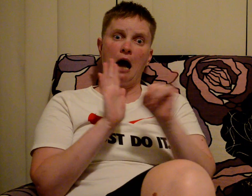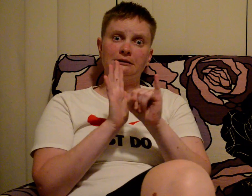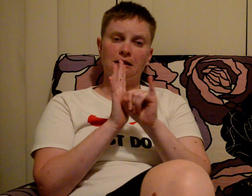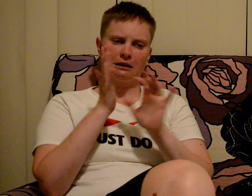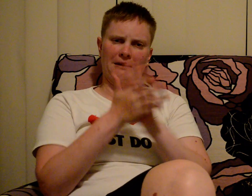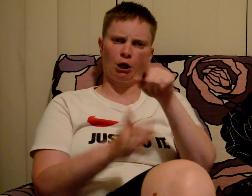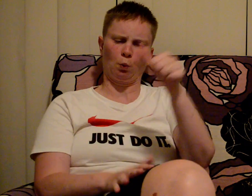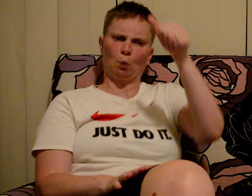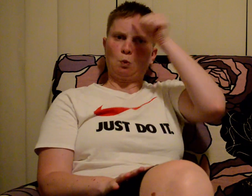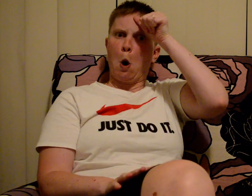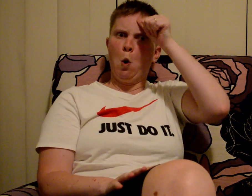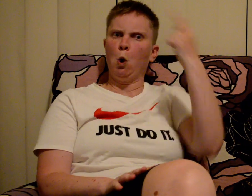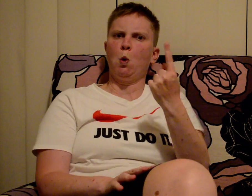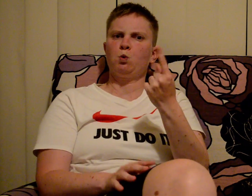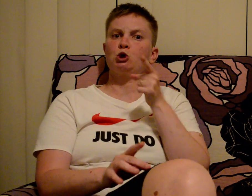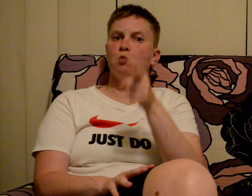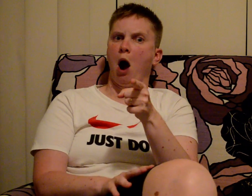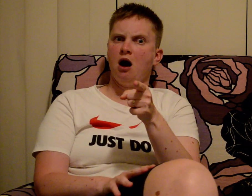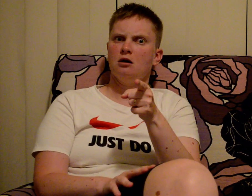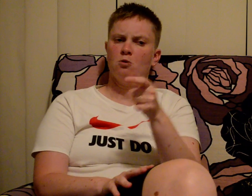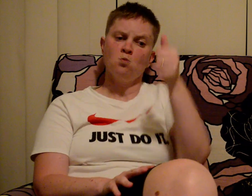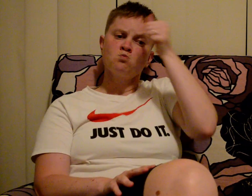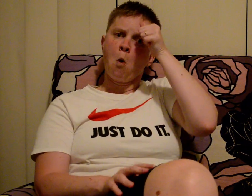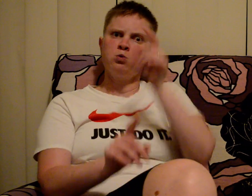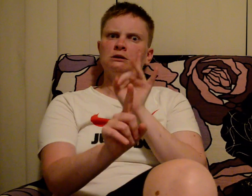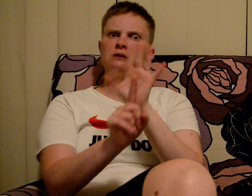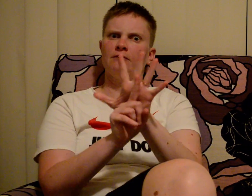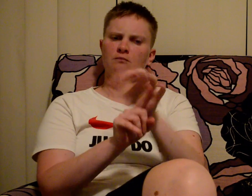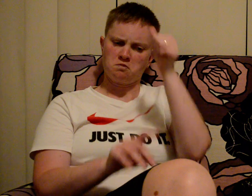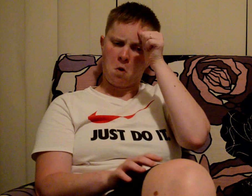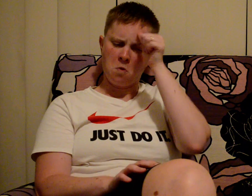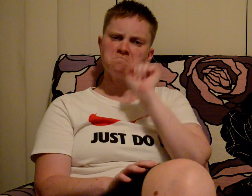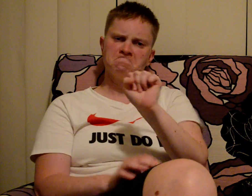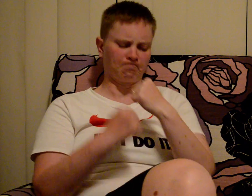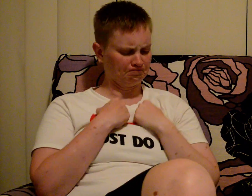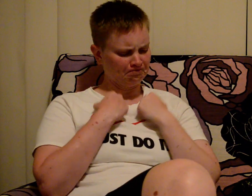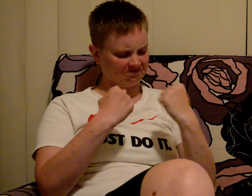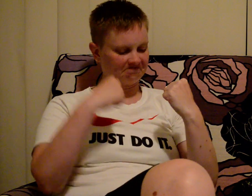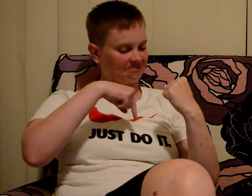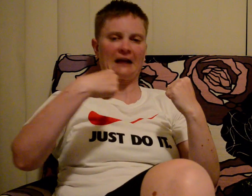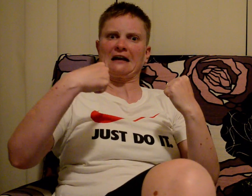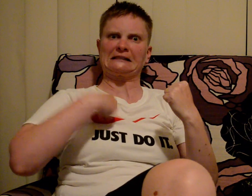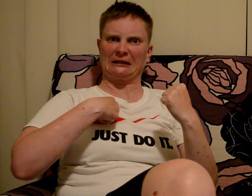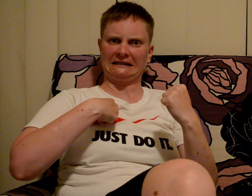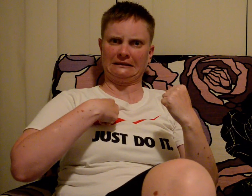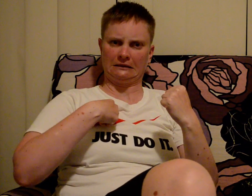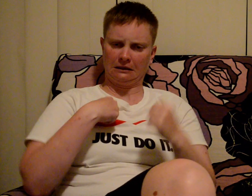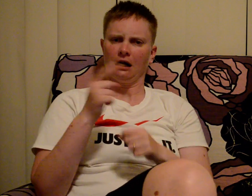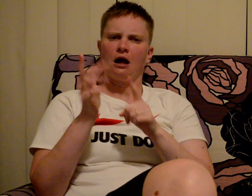Identity is meant that you know who you are, that you are able to look at yourself and say, "this is me."